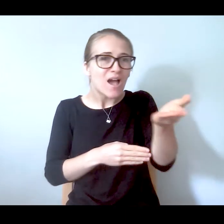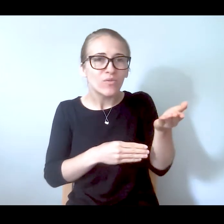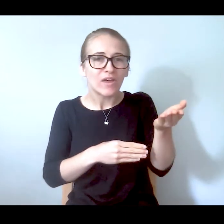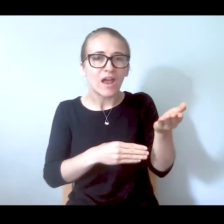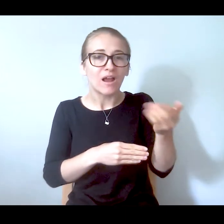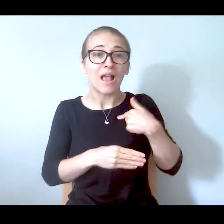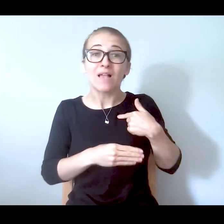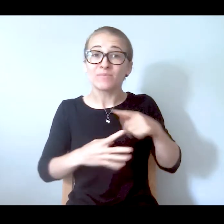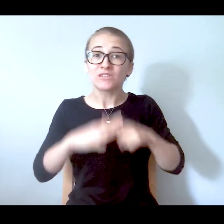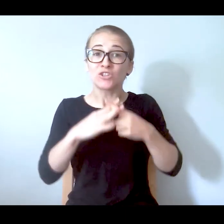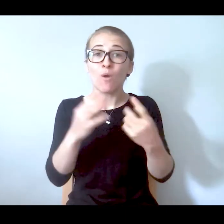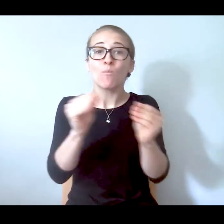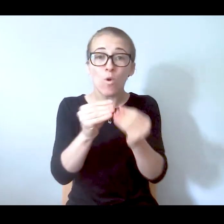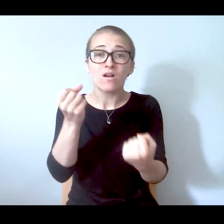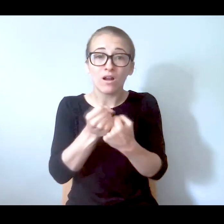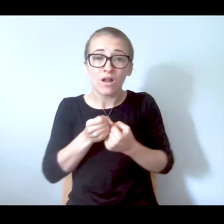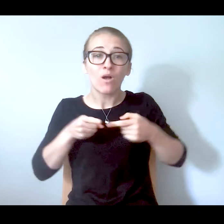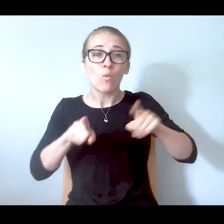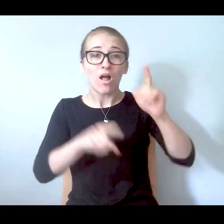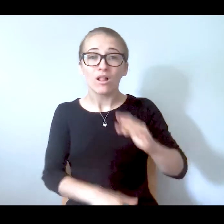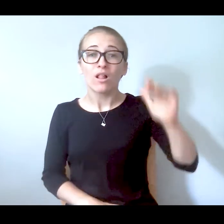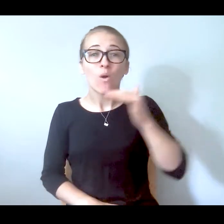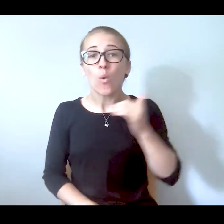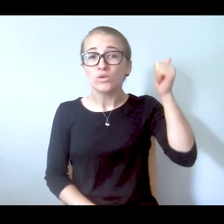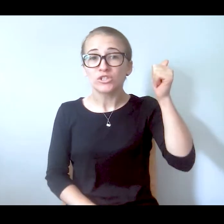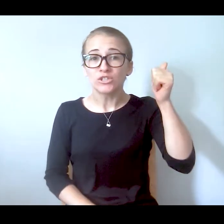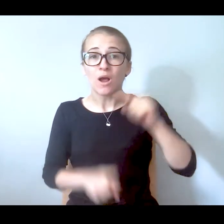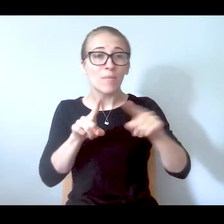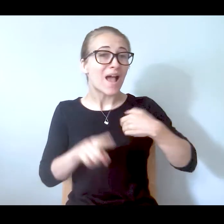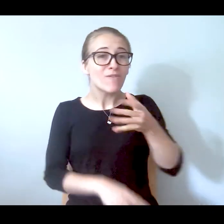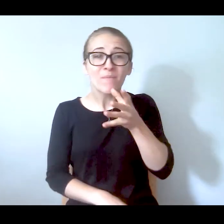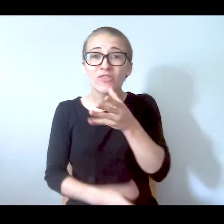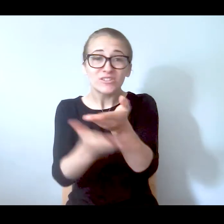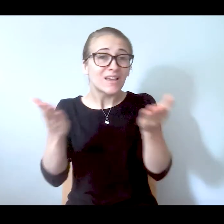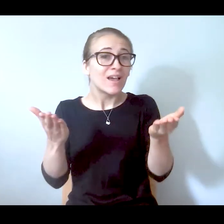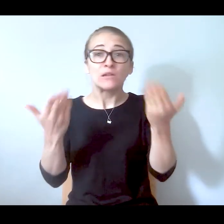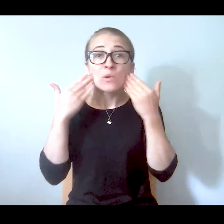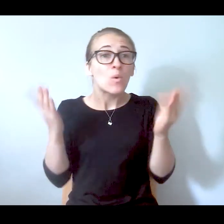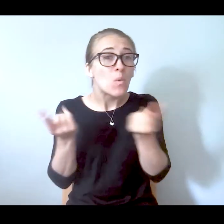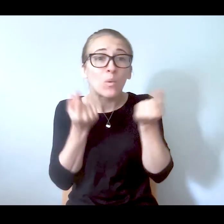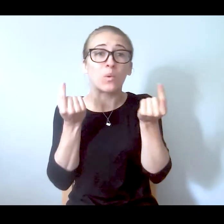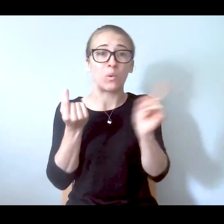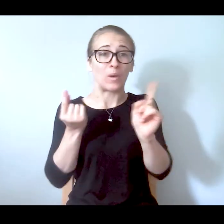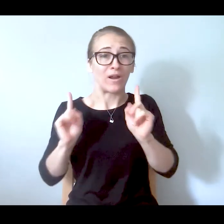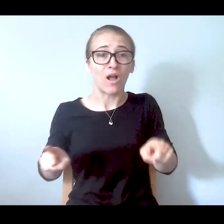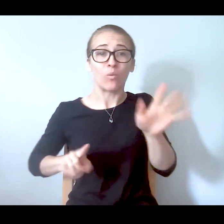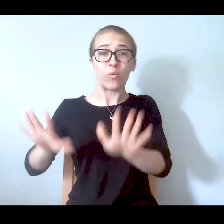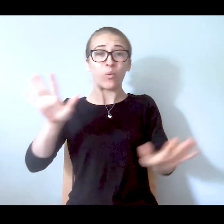have no support. We don't nowhere to go. We don't know what to do. I still don't have help. Either I